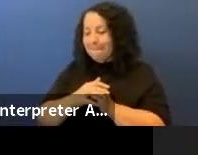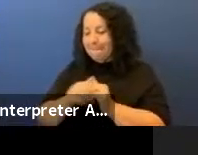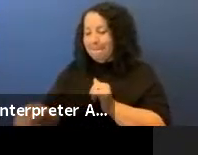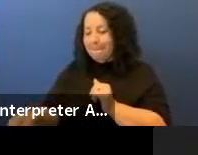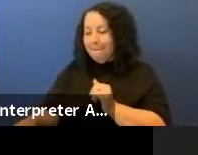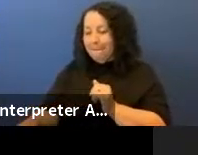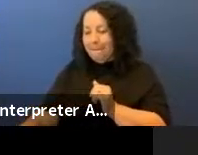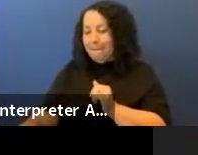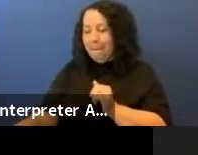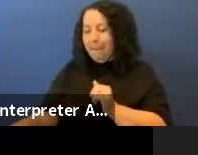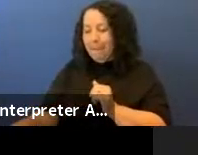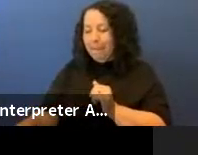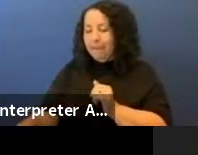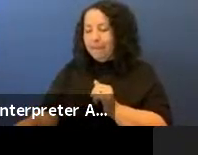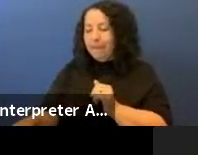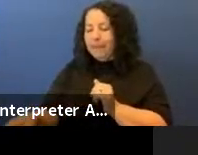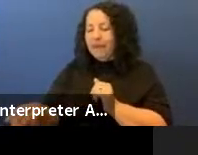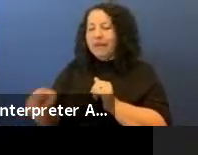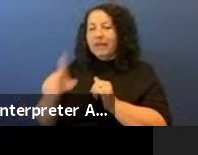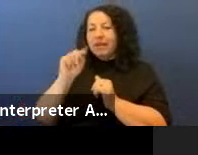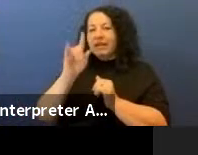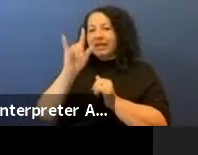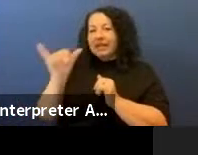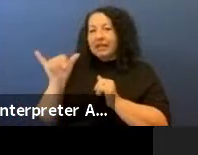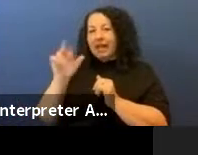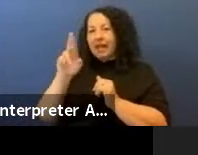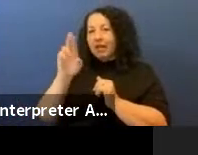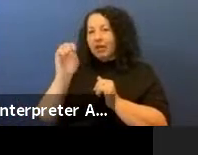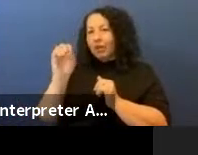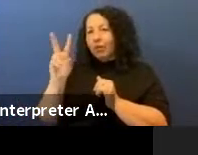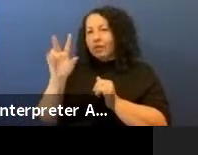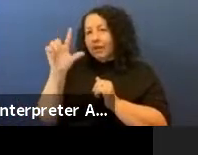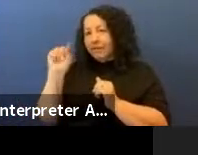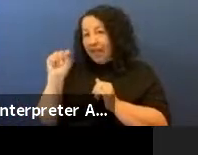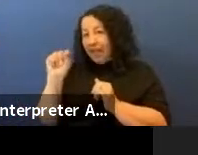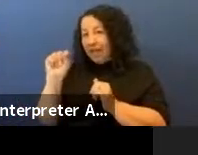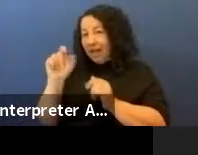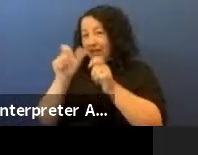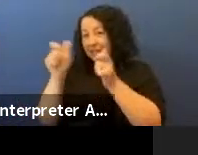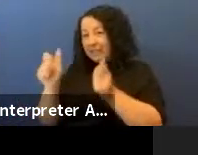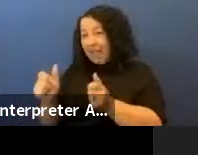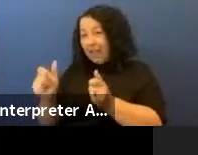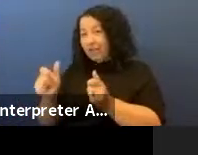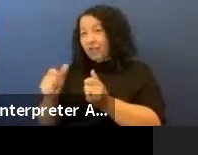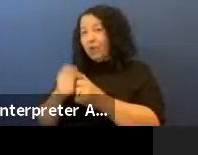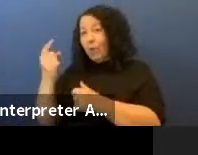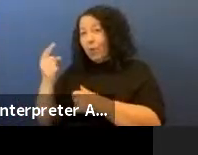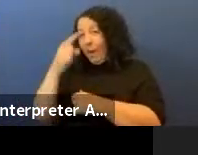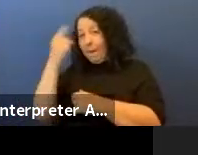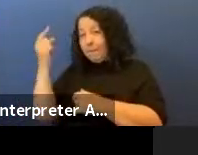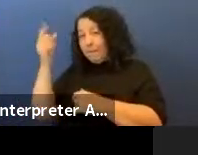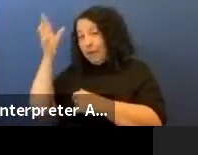the Teddy Roosevelt statue with one Black man on one side of